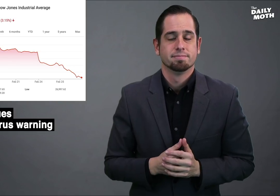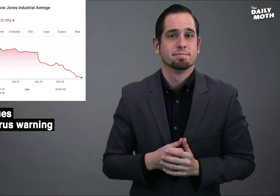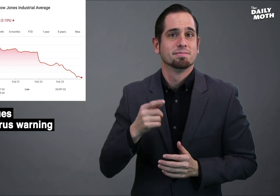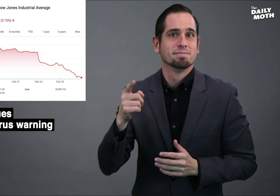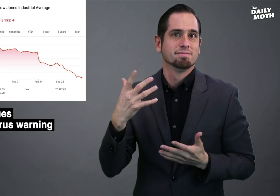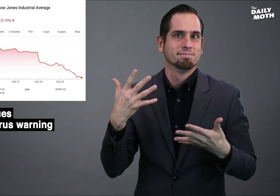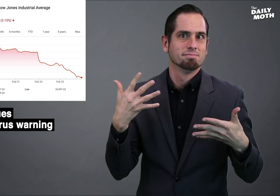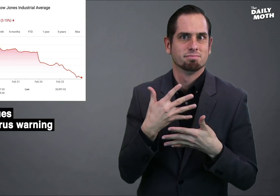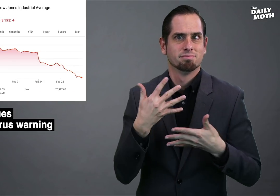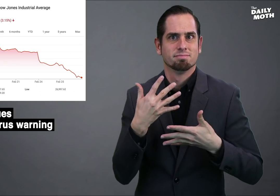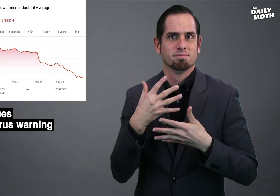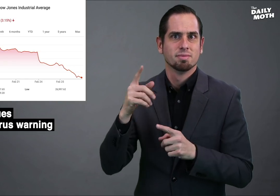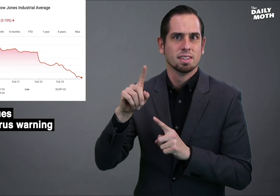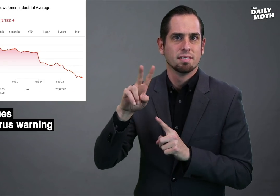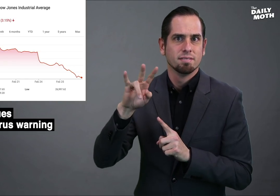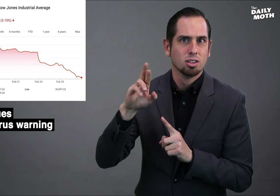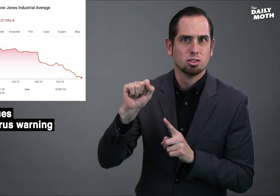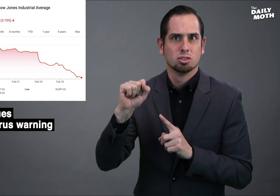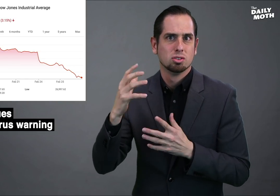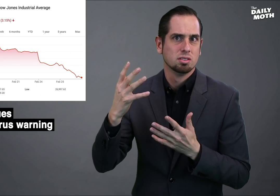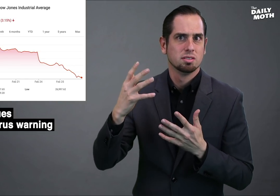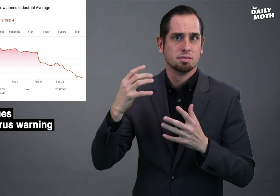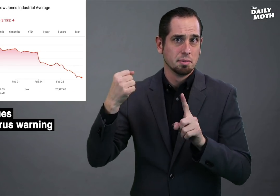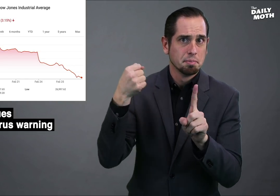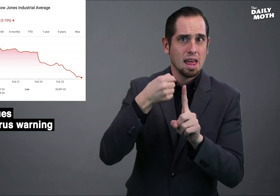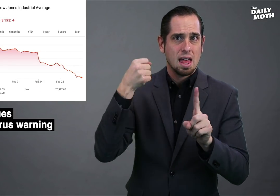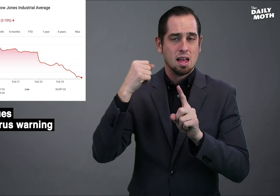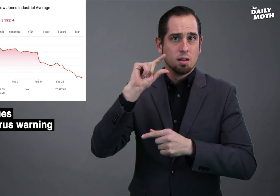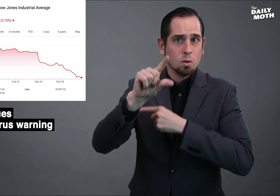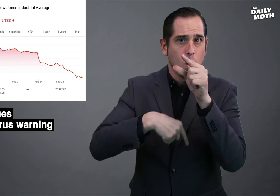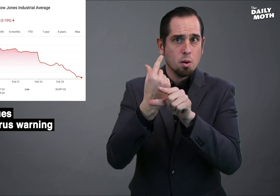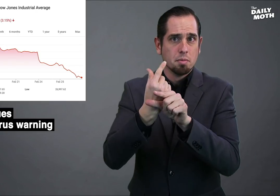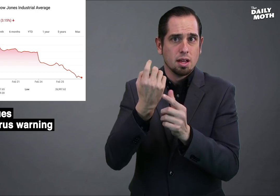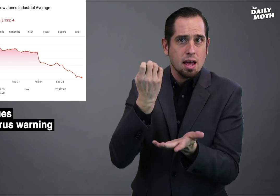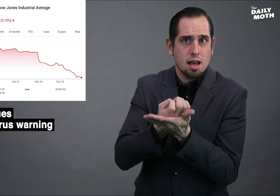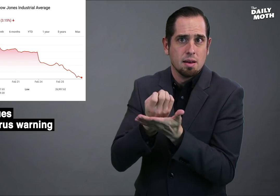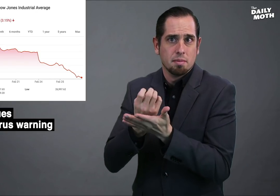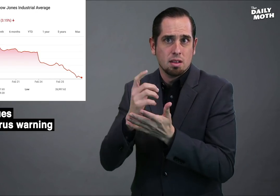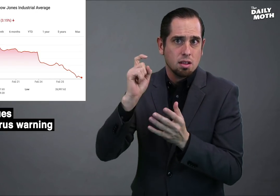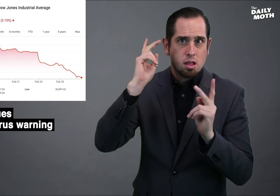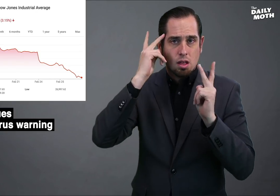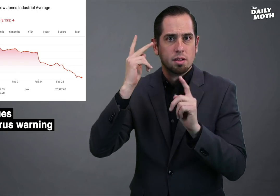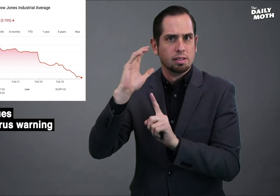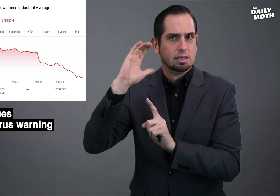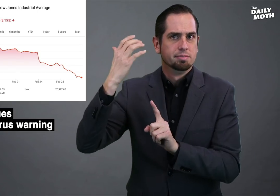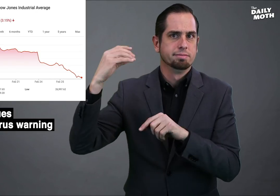Fears of the virus' impact on the global economy seems to have